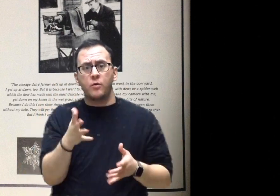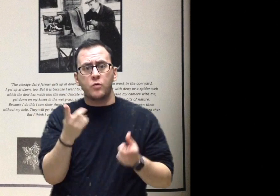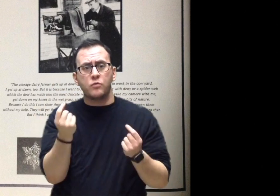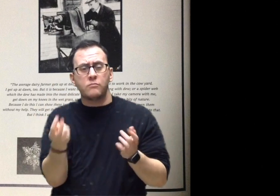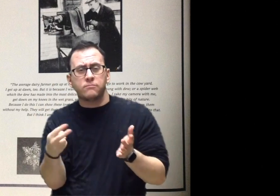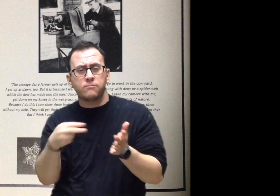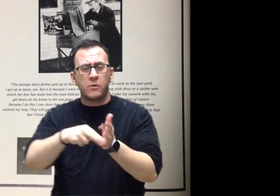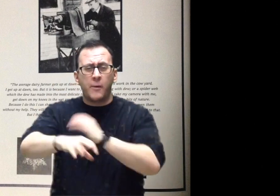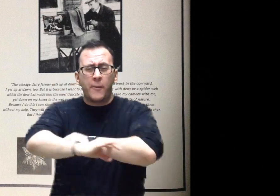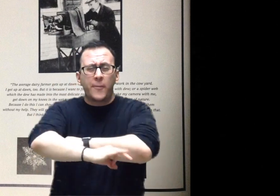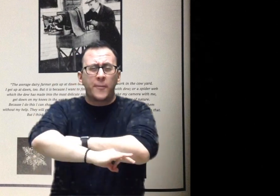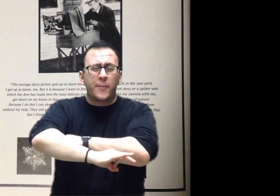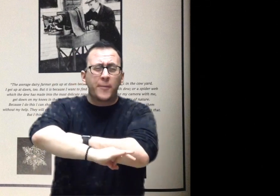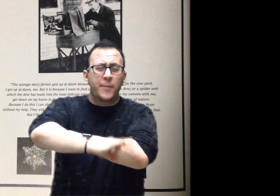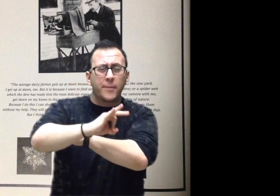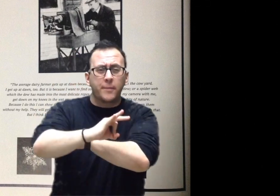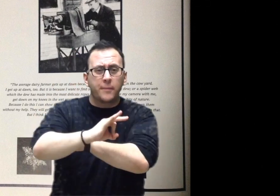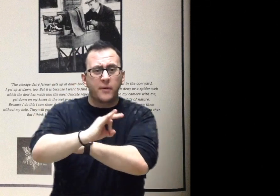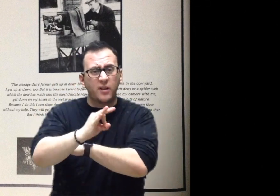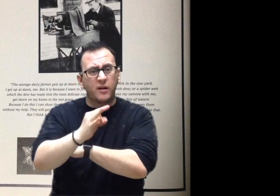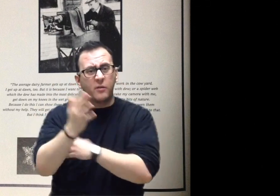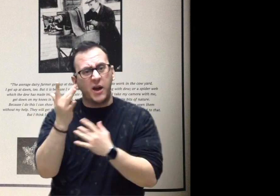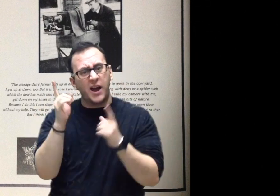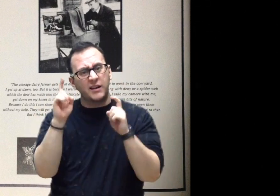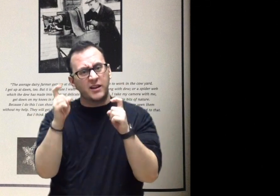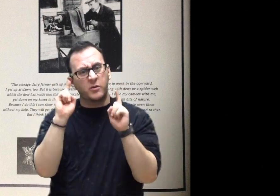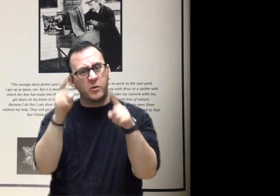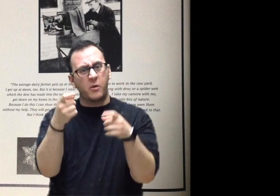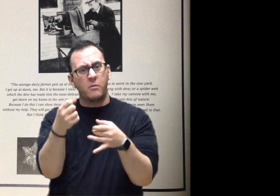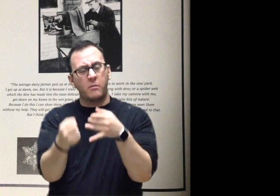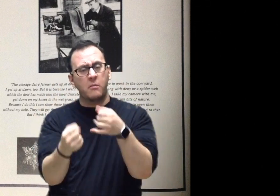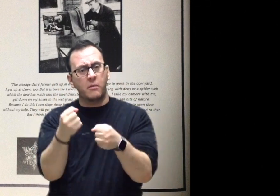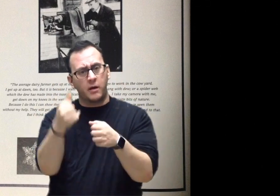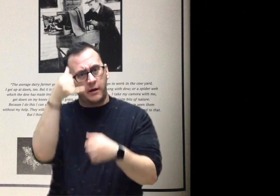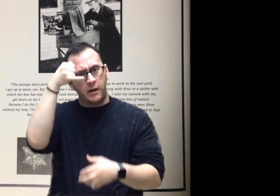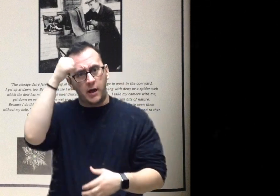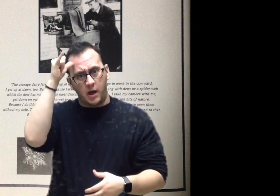I get up at dawn too. But it is because I want to find some leaf, hung with dew;